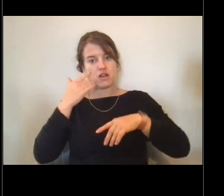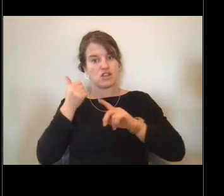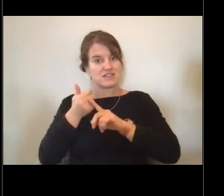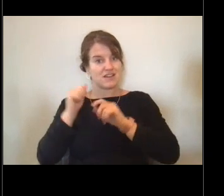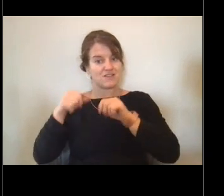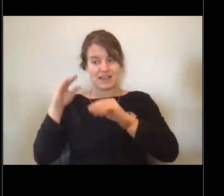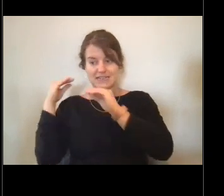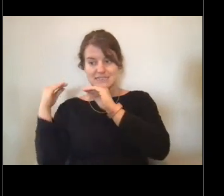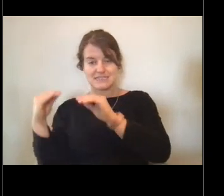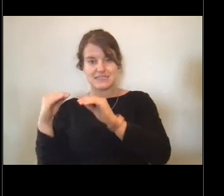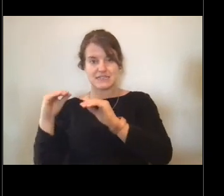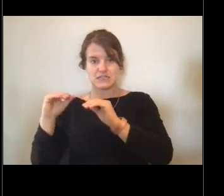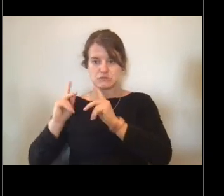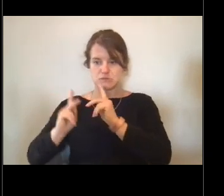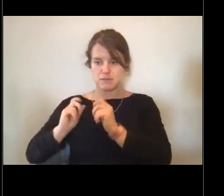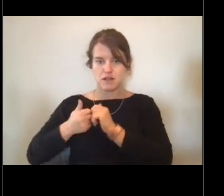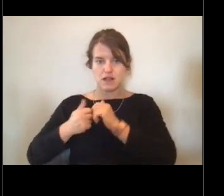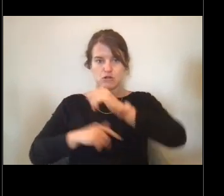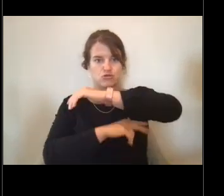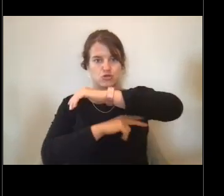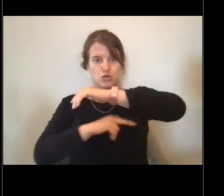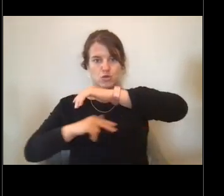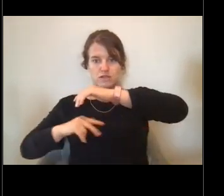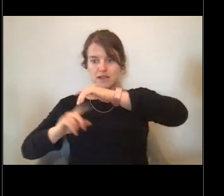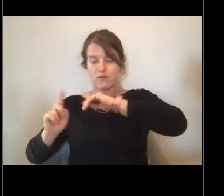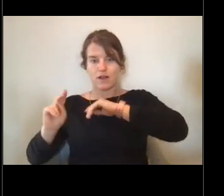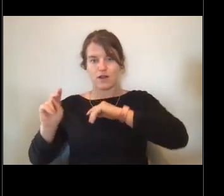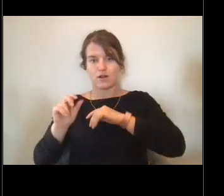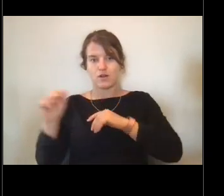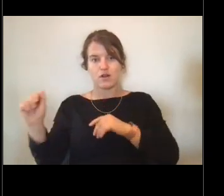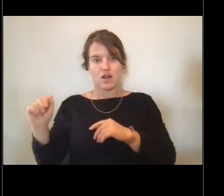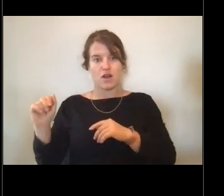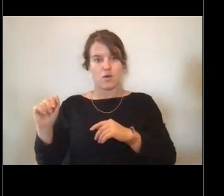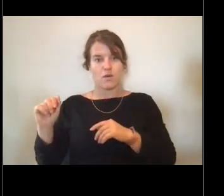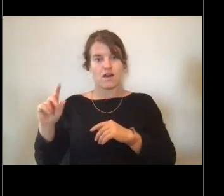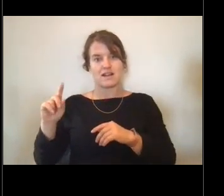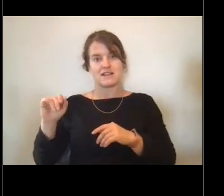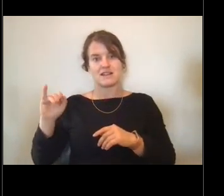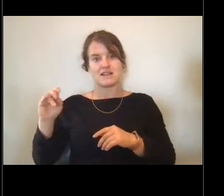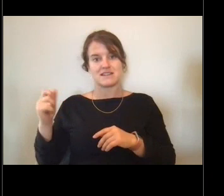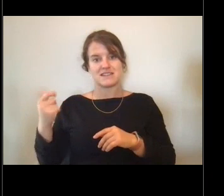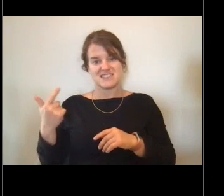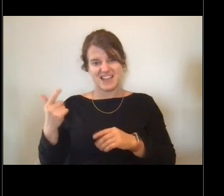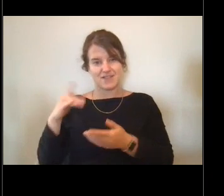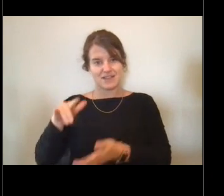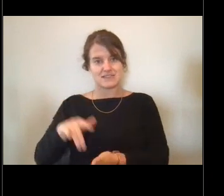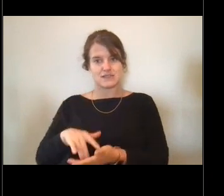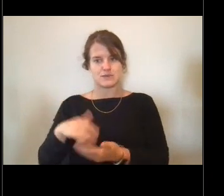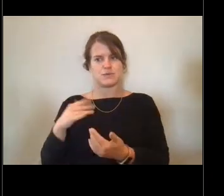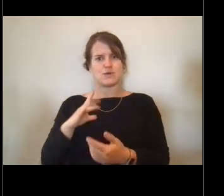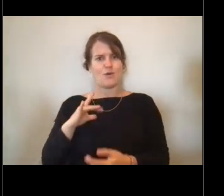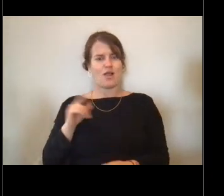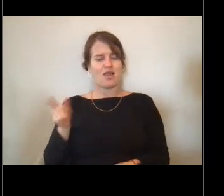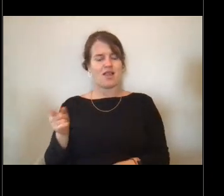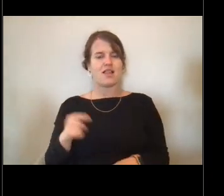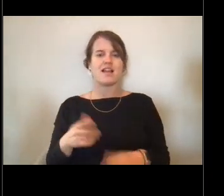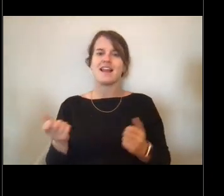how to scuba dive at the NOAA Diving Center. So that's pretty cool. And like I said, everything engineering